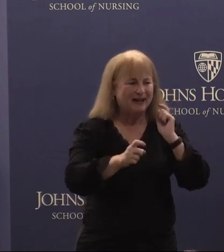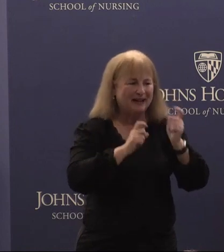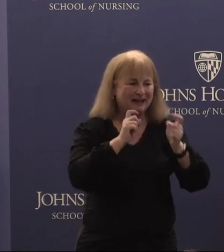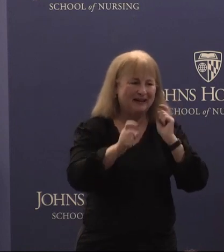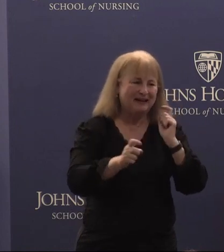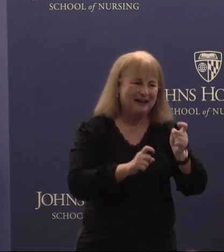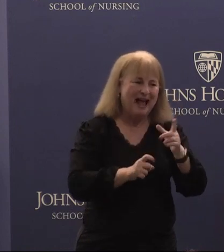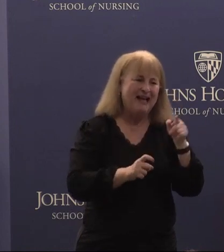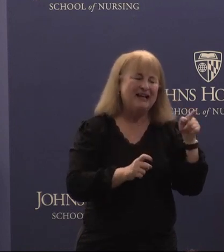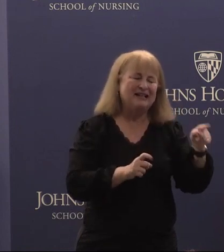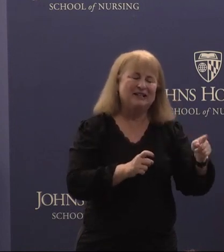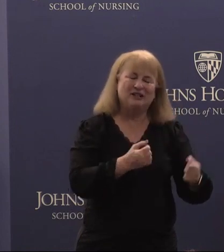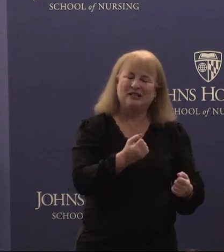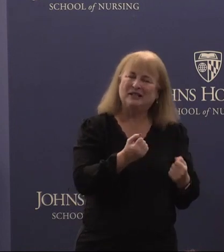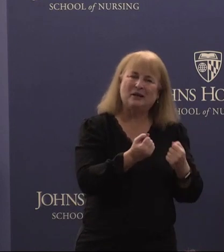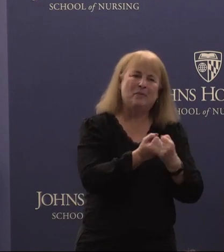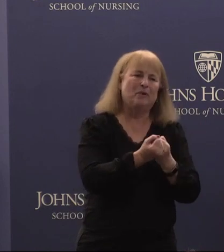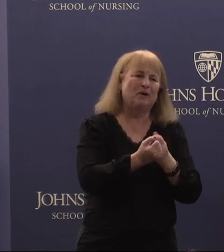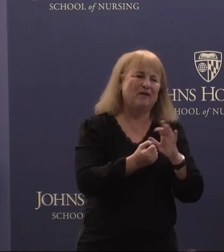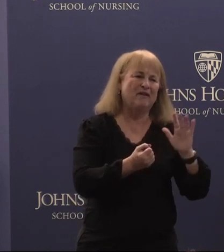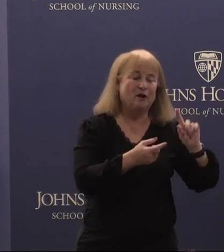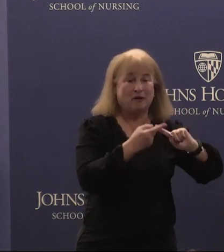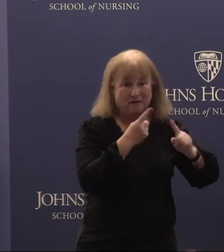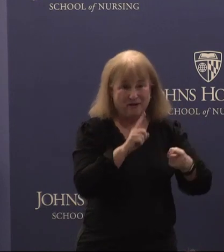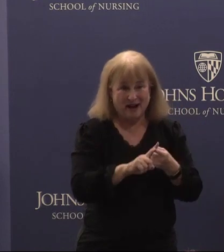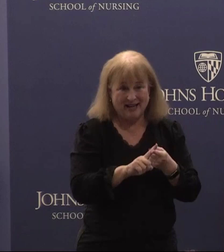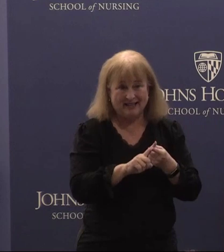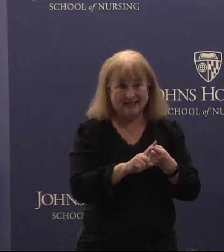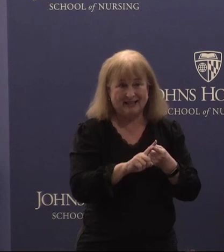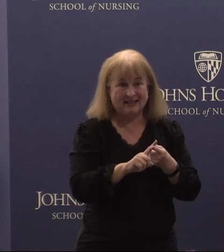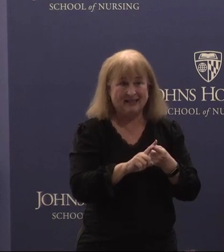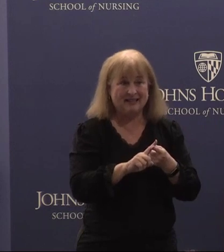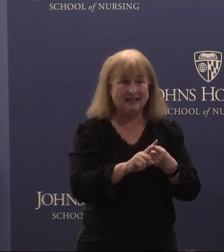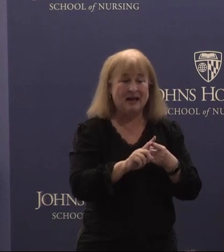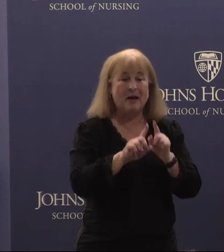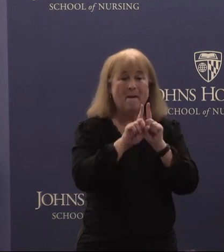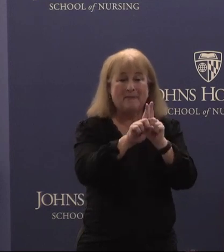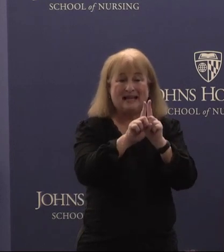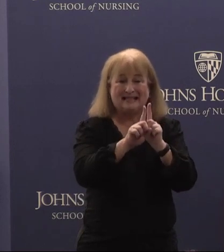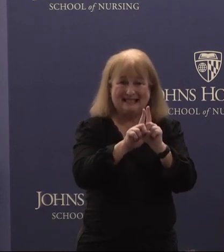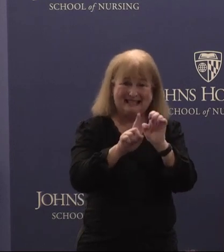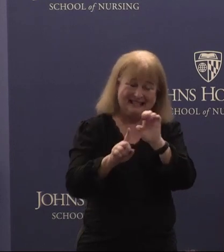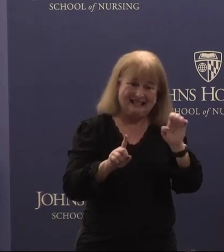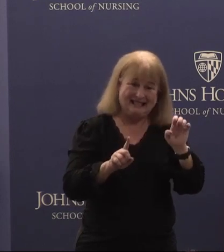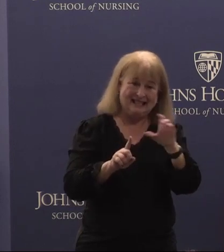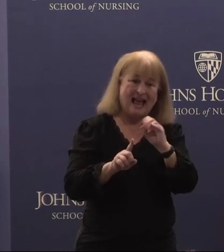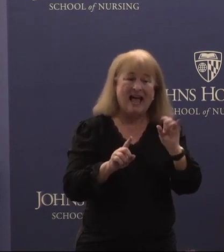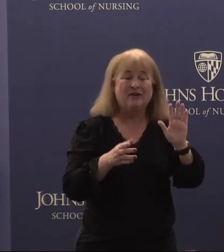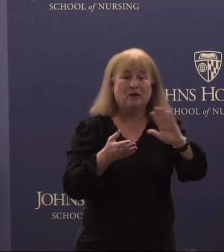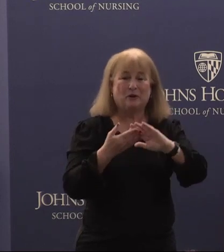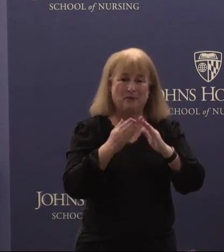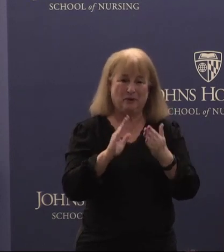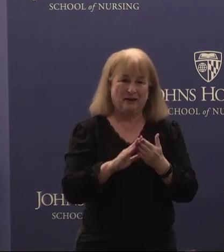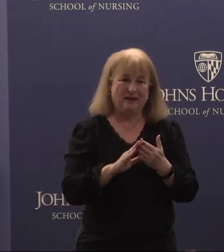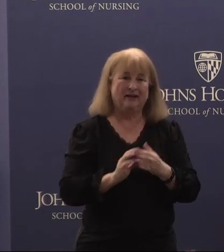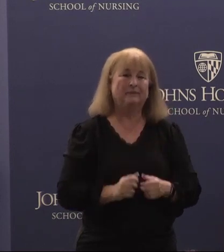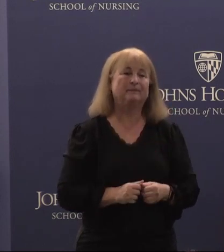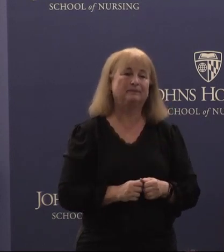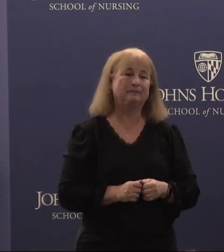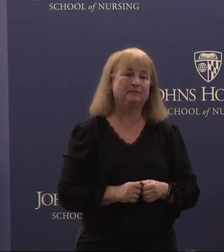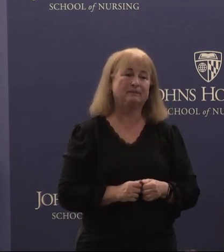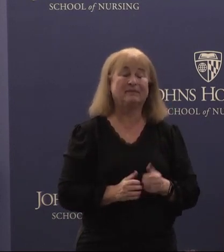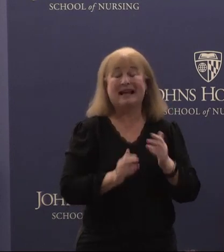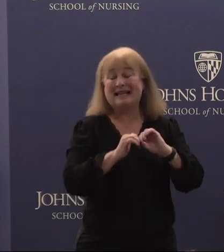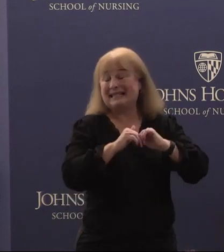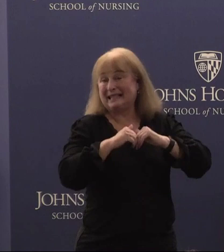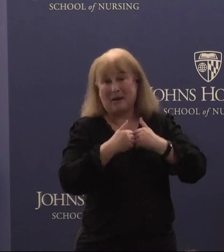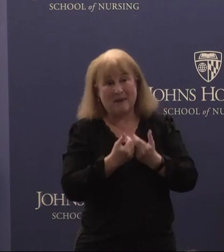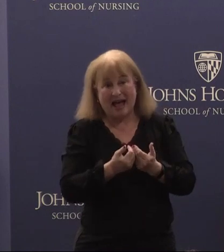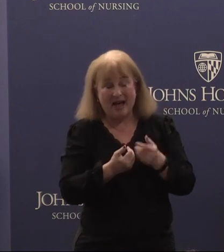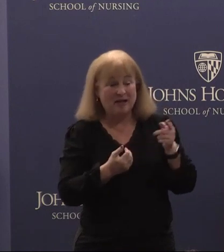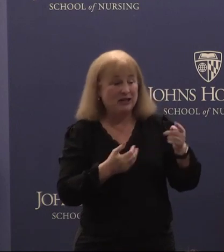and she has supported her friends, her mentees, and her community. Somehow she manages to be